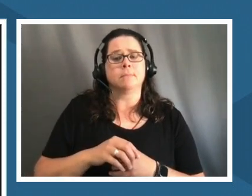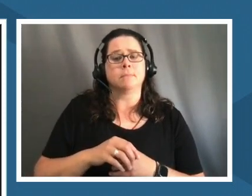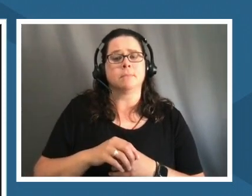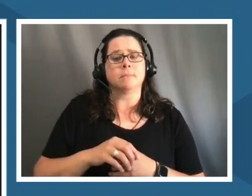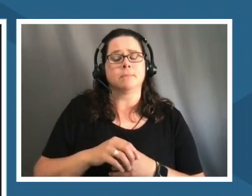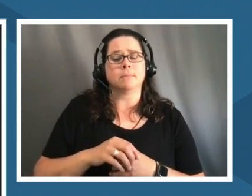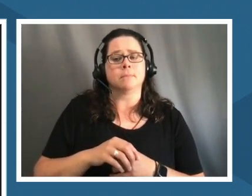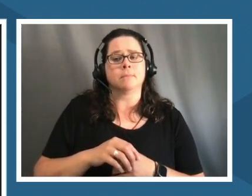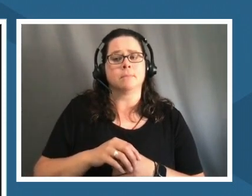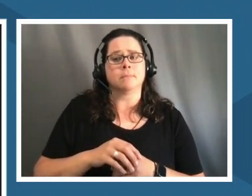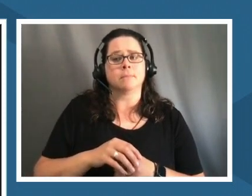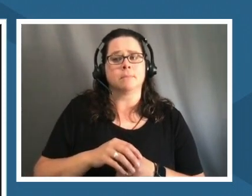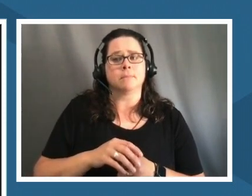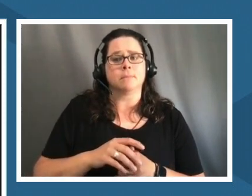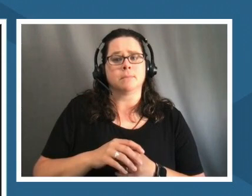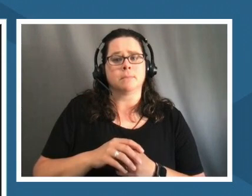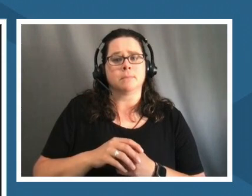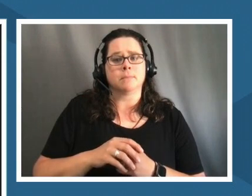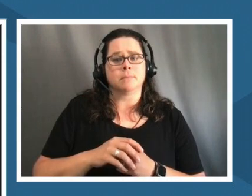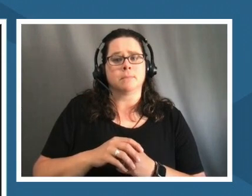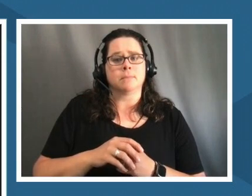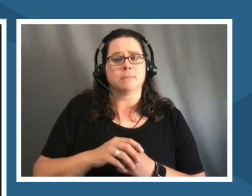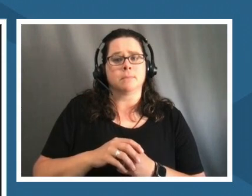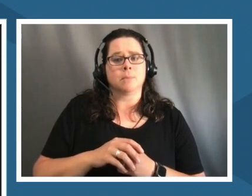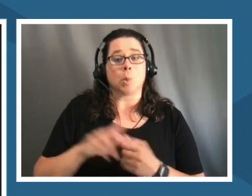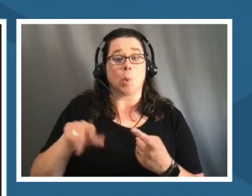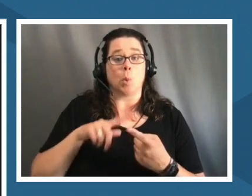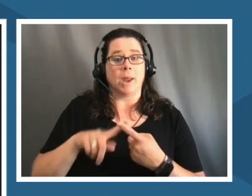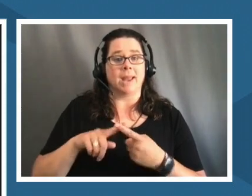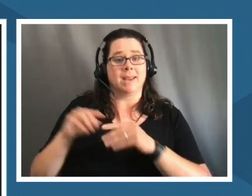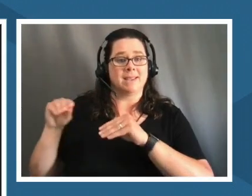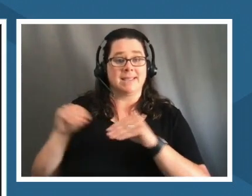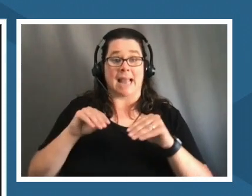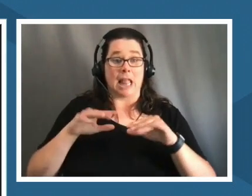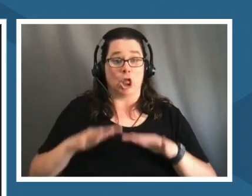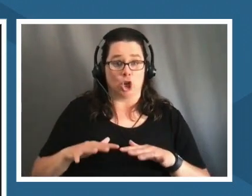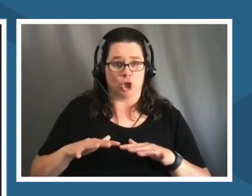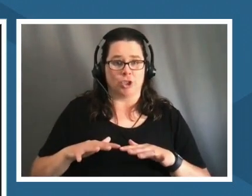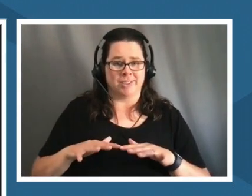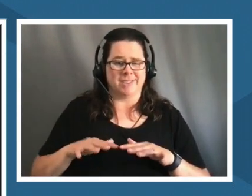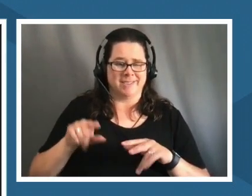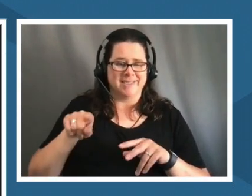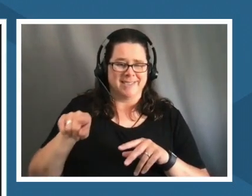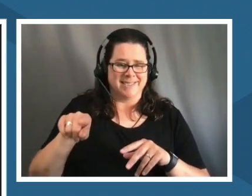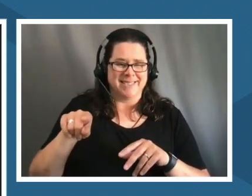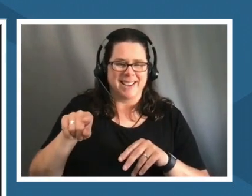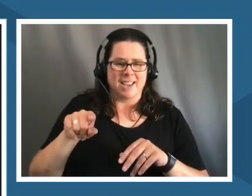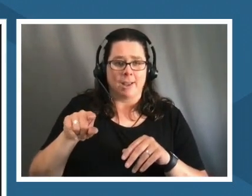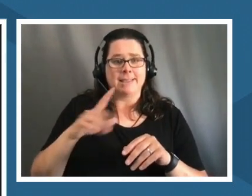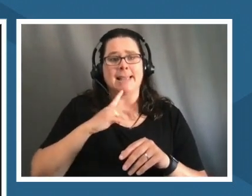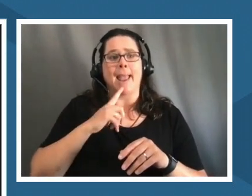especially when settlers say reconciliation we need to we need to